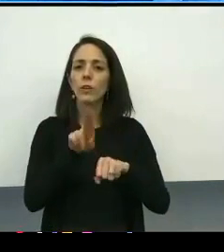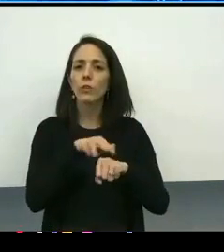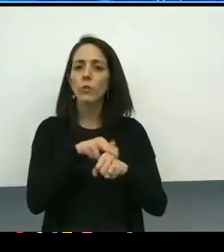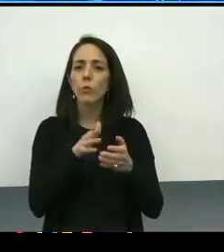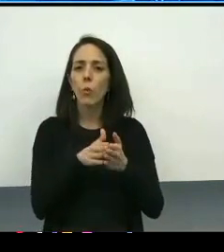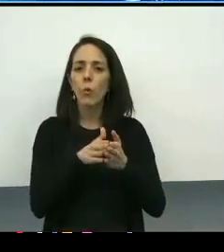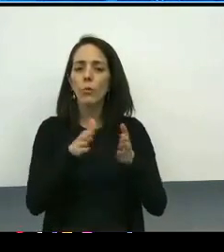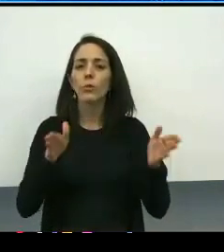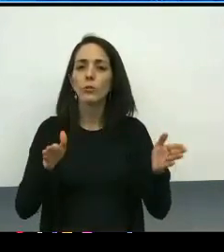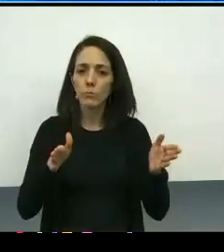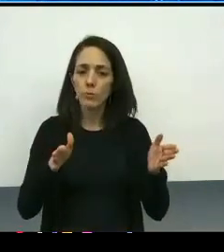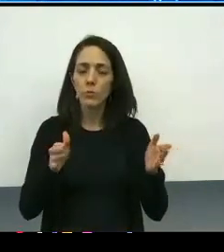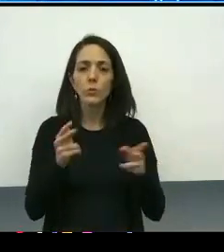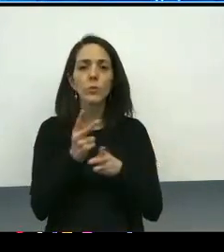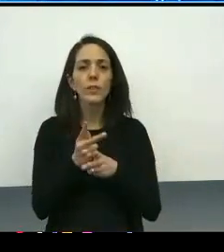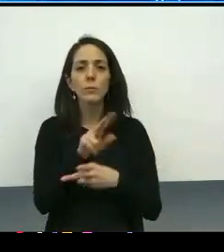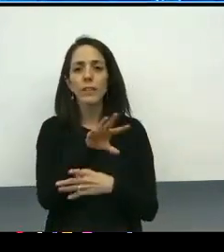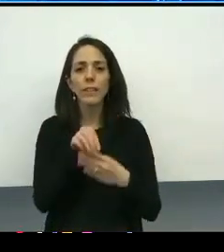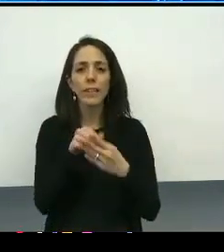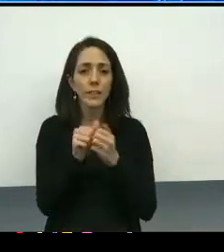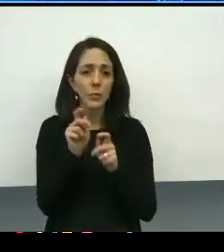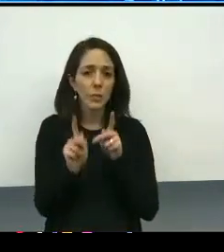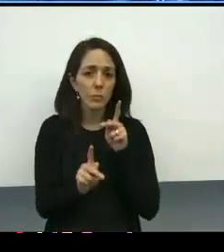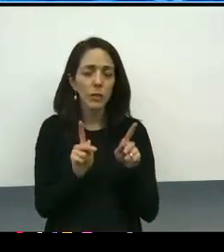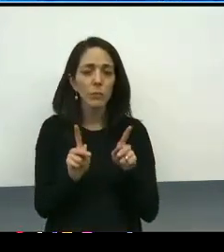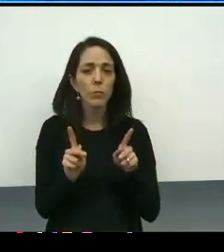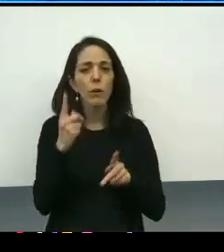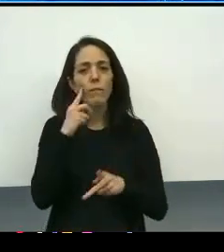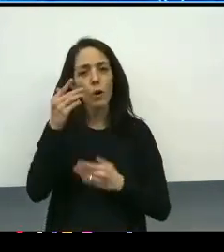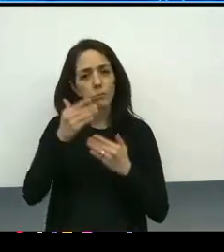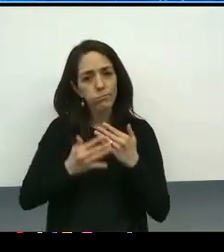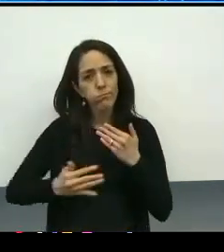for what we know is gonna be a long journey. Our role is co-chairs.